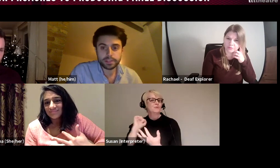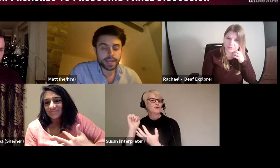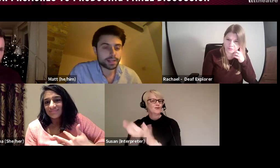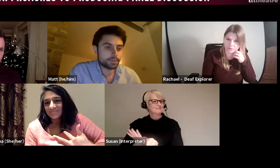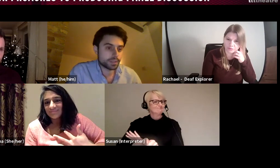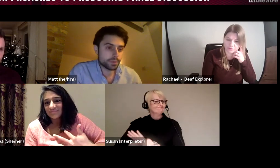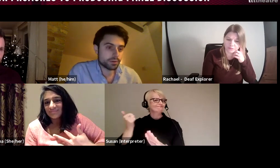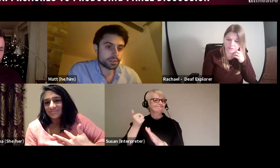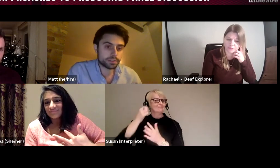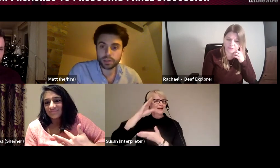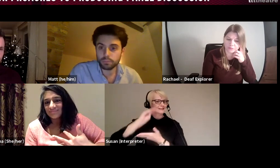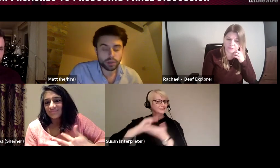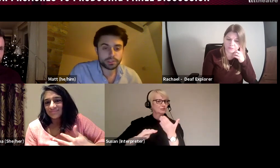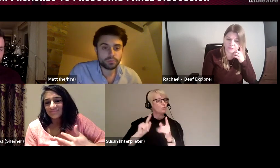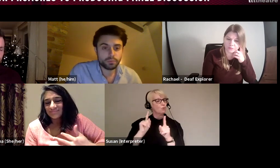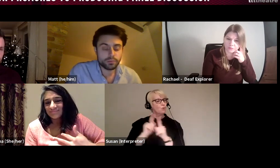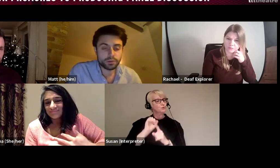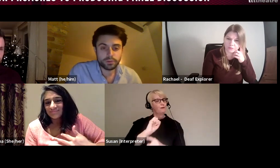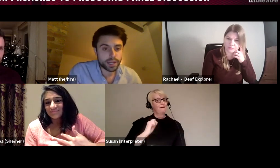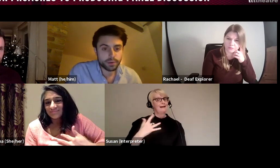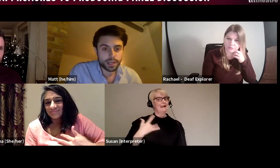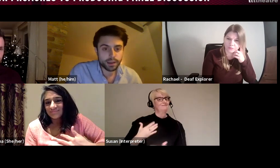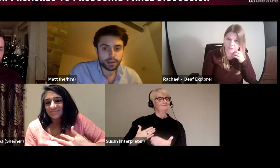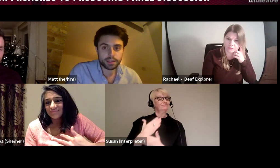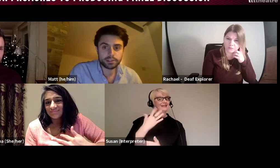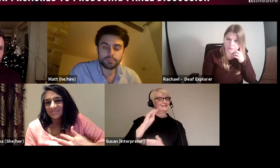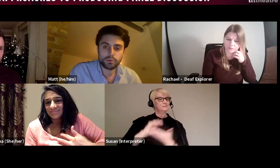and lived experience, I just - we would not have got anywhere near there and it's so important